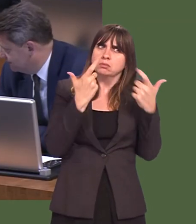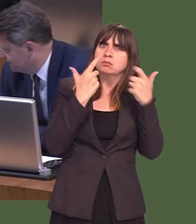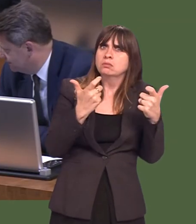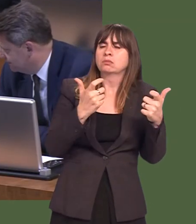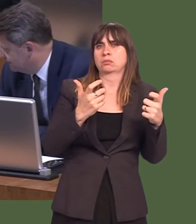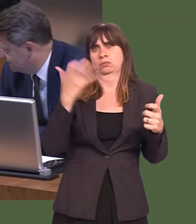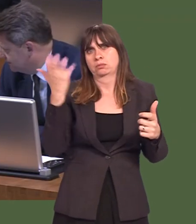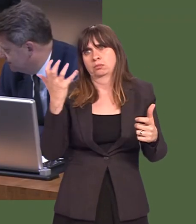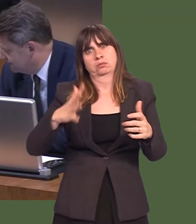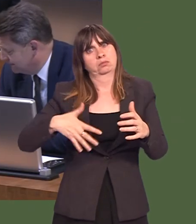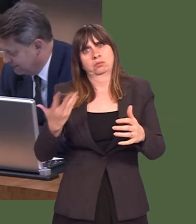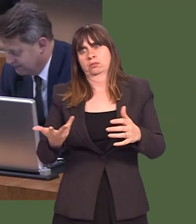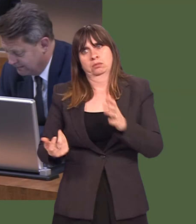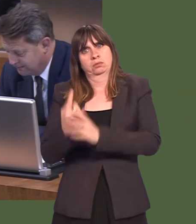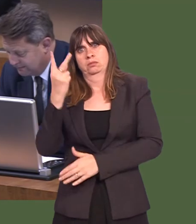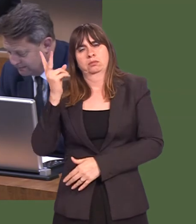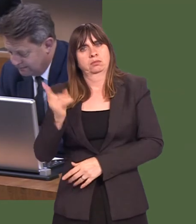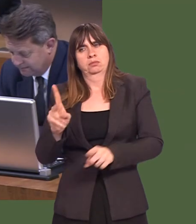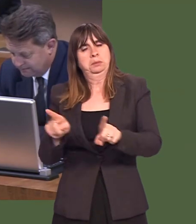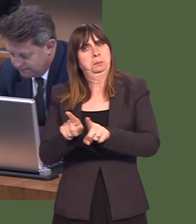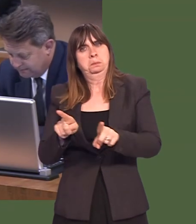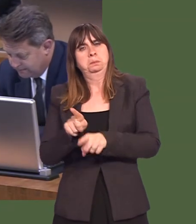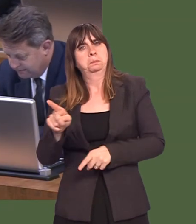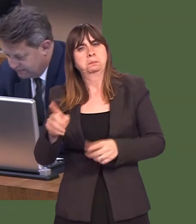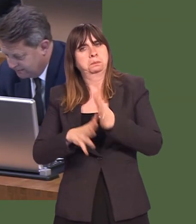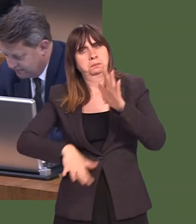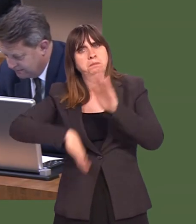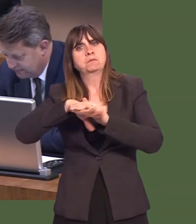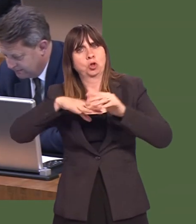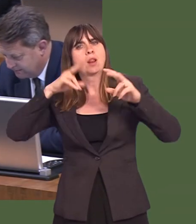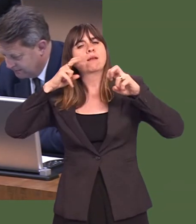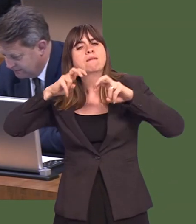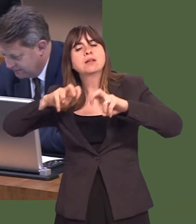But it is important, in the circumstances that weíve outlined today, that a full investigation